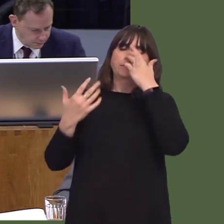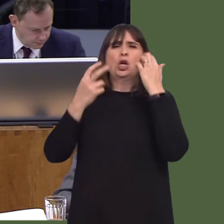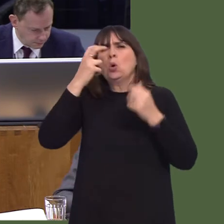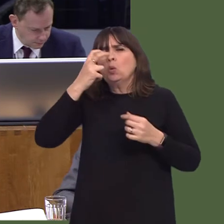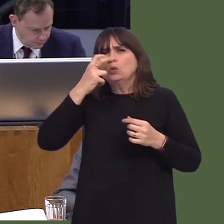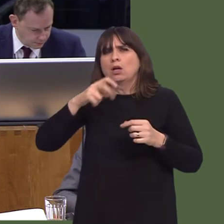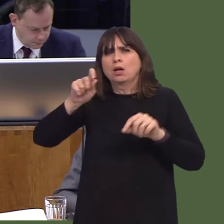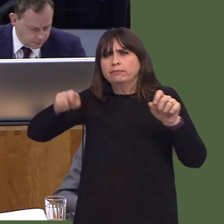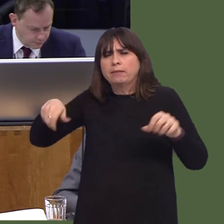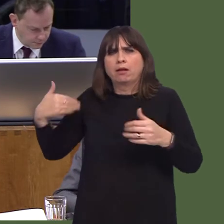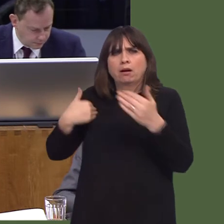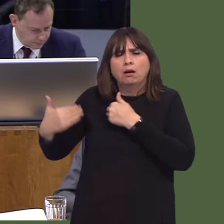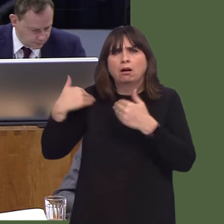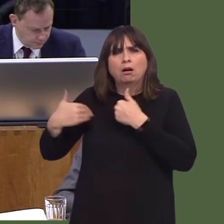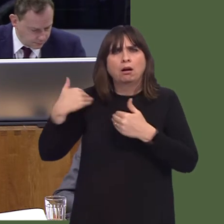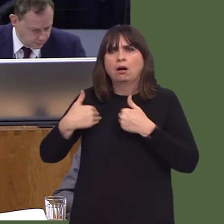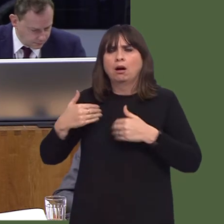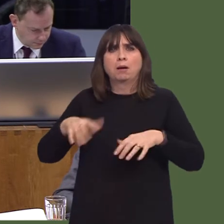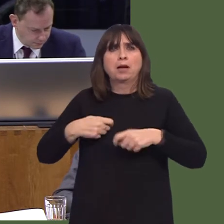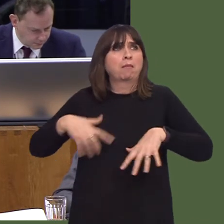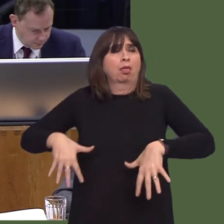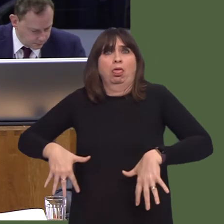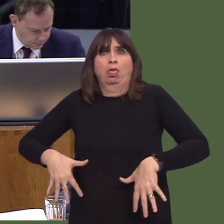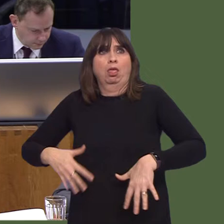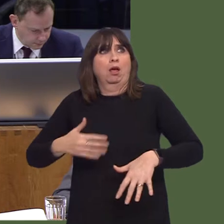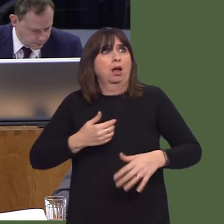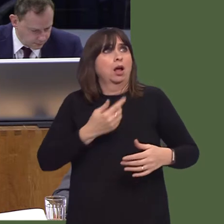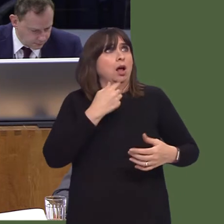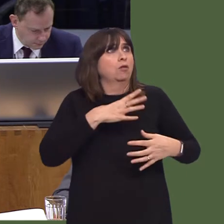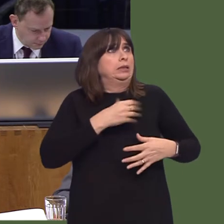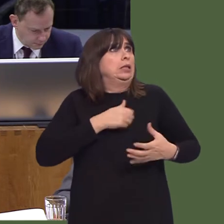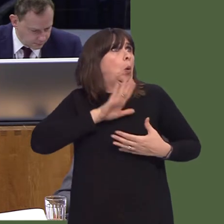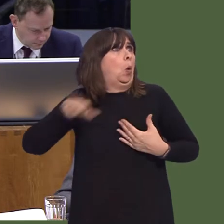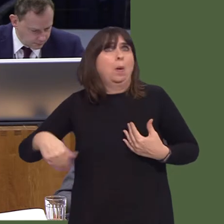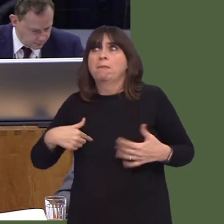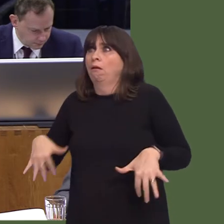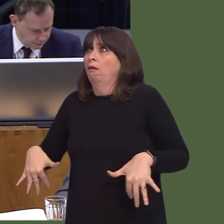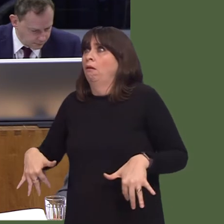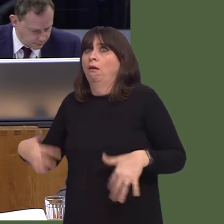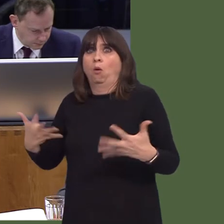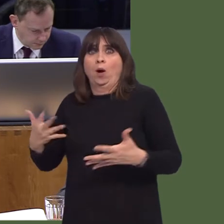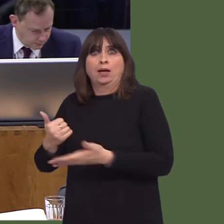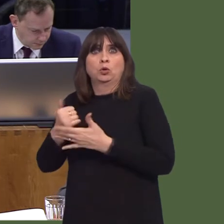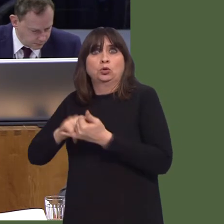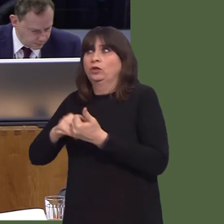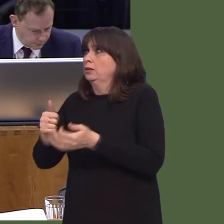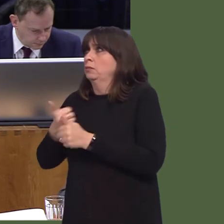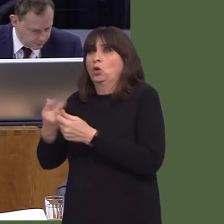than giving to those begging on the streets, with that money then going to provide additional services and support.